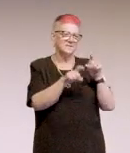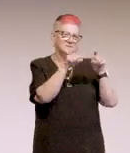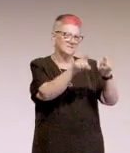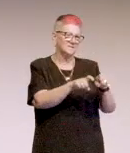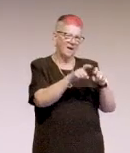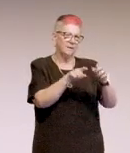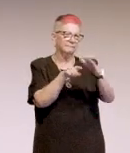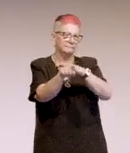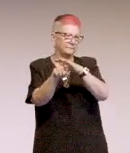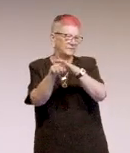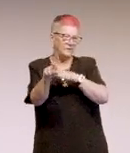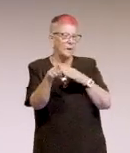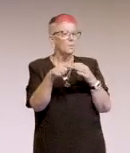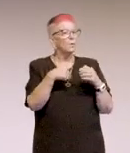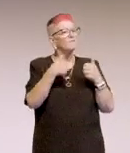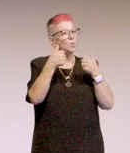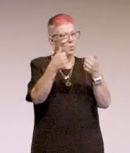We have a very good culture at NAB and MLC.